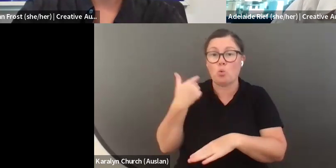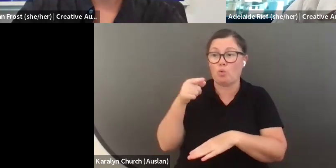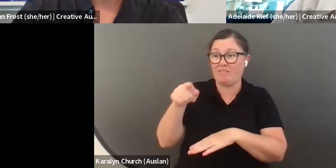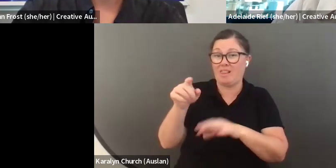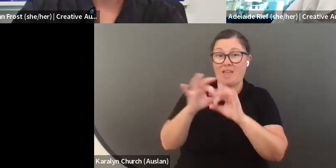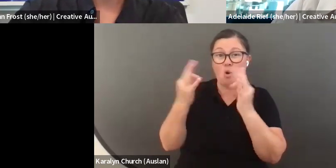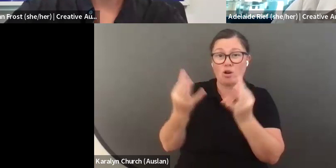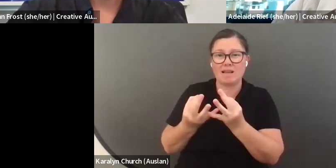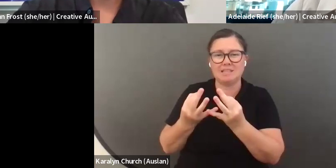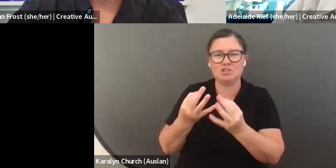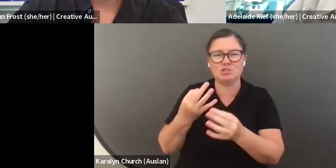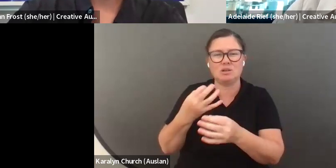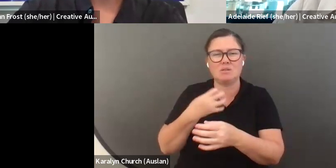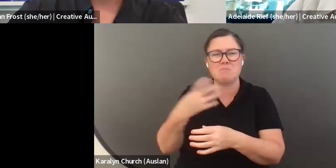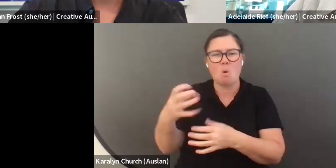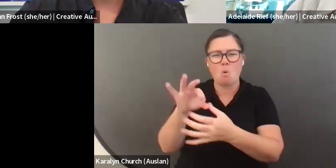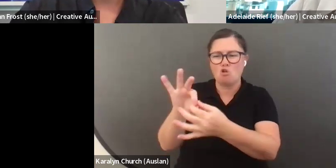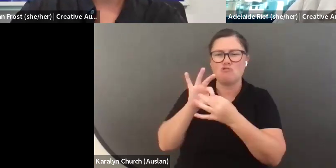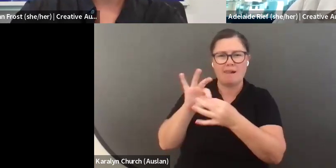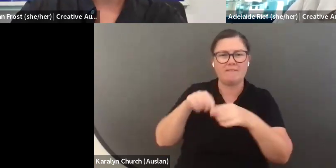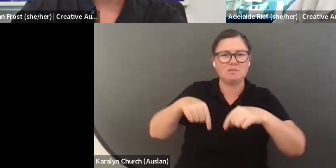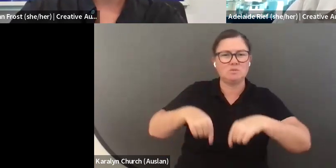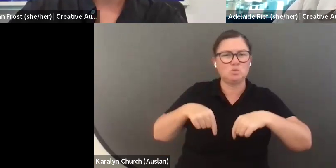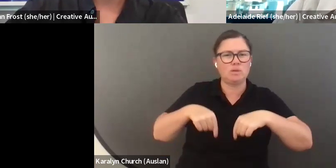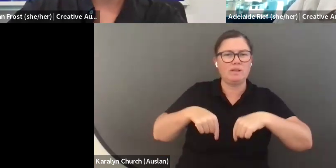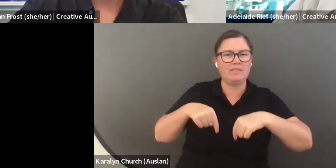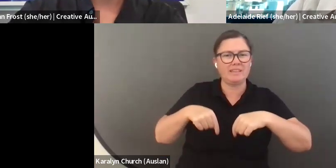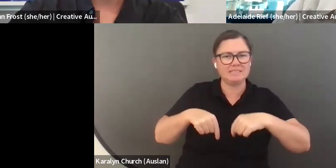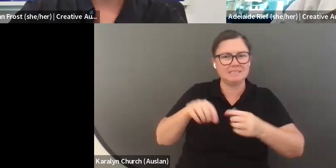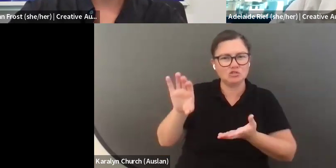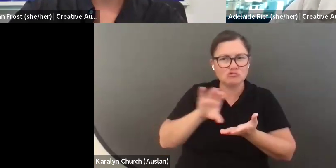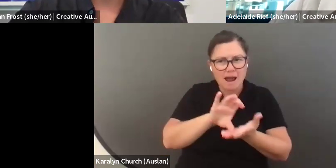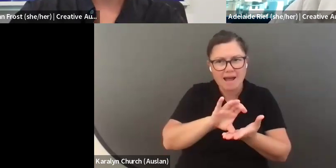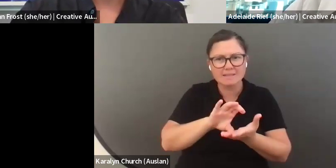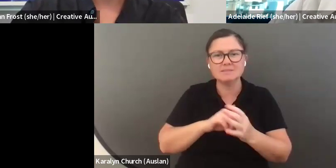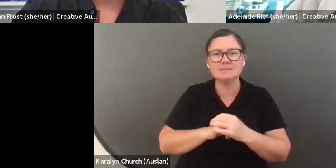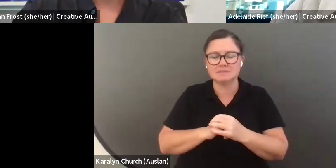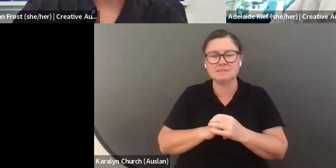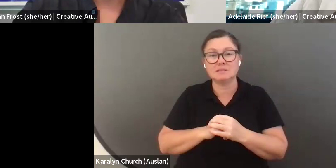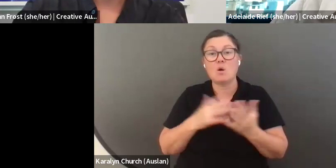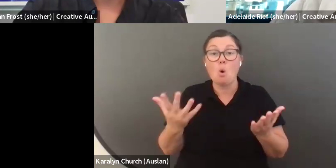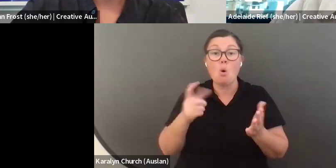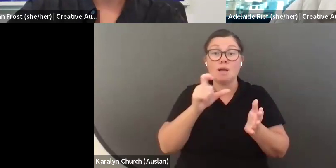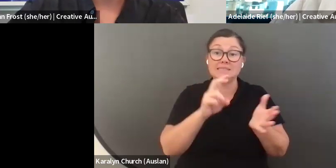spent most time or where you feel like your participation in the program would be most relevant. You don't have to